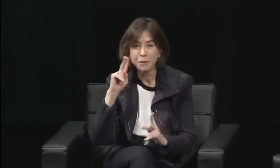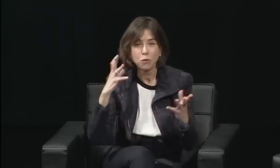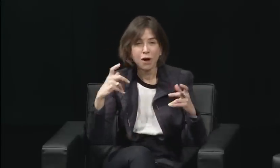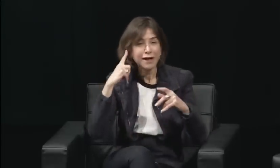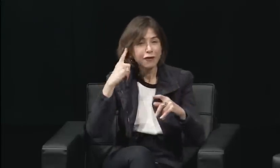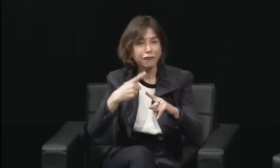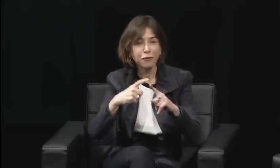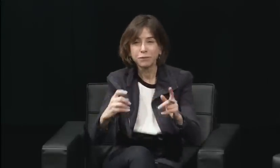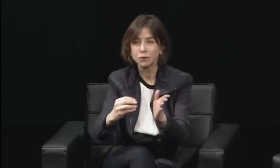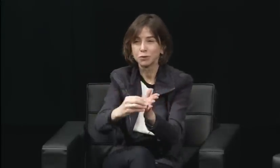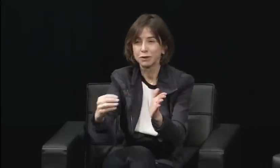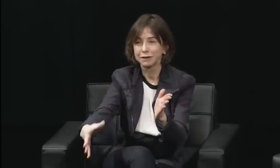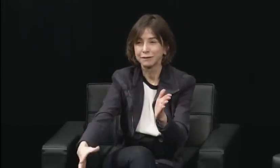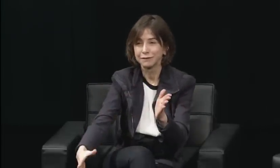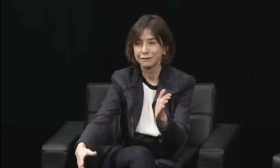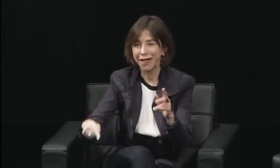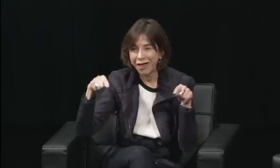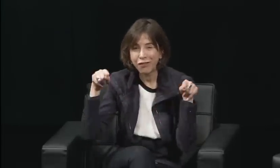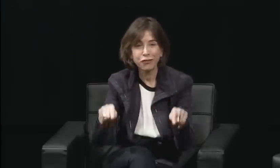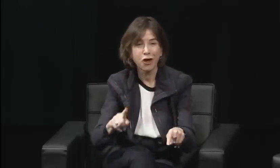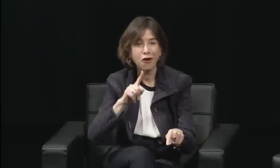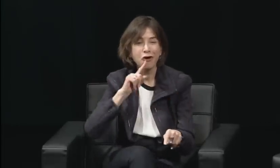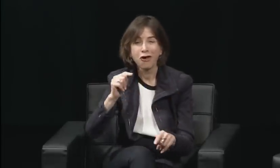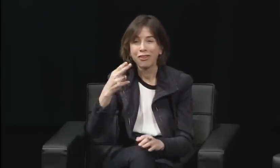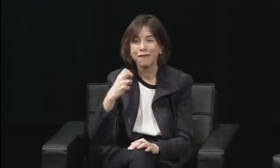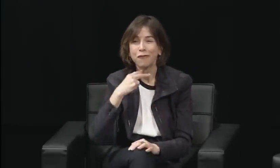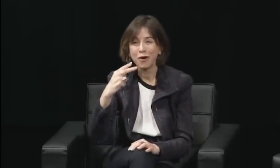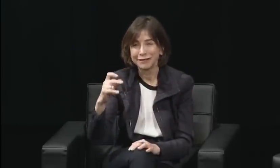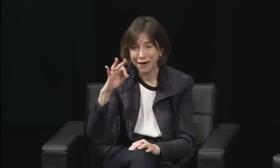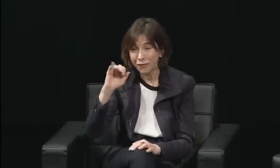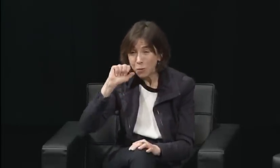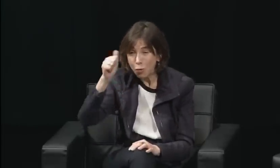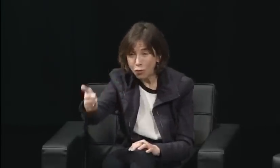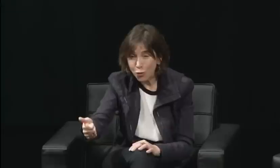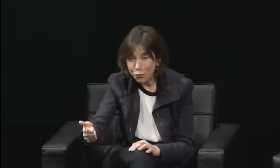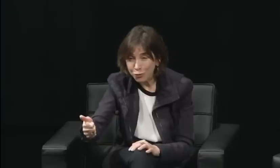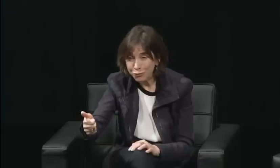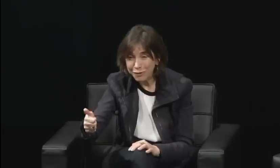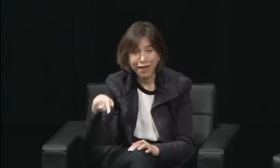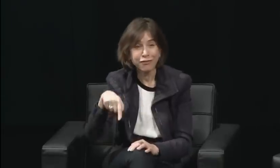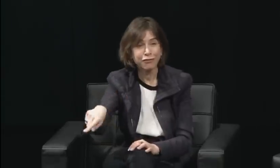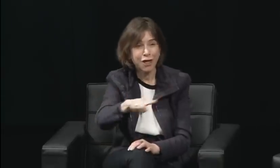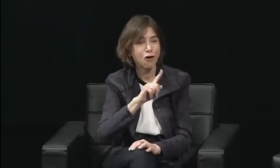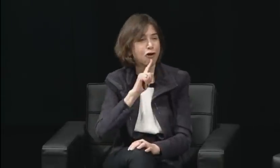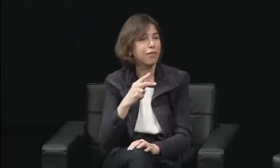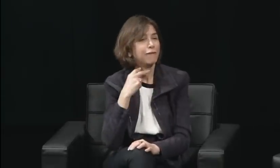How were you involved as a participant? As I said, I worked with those four students.